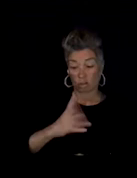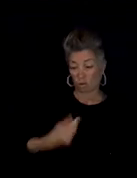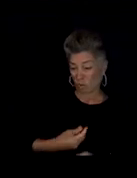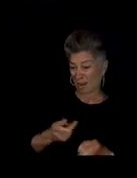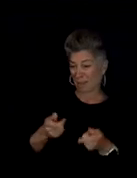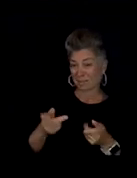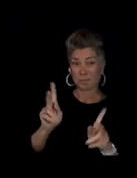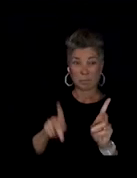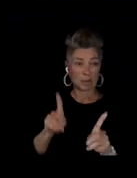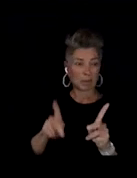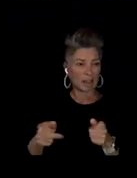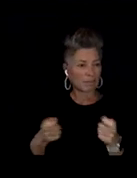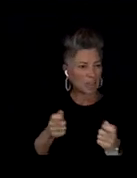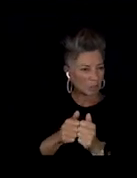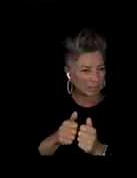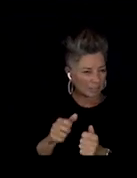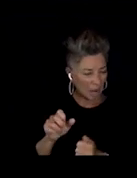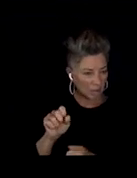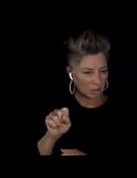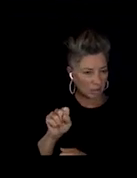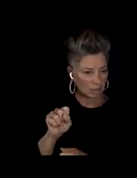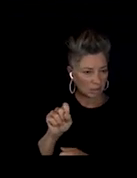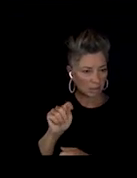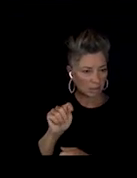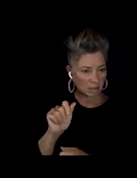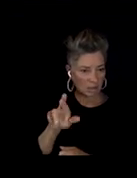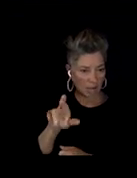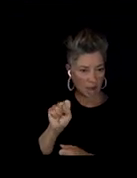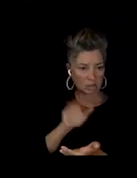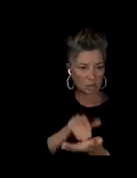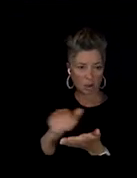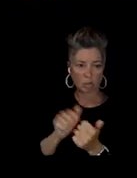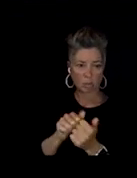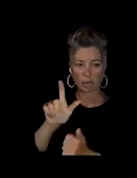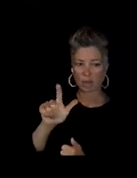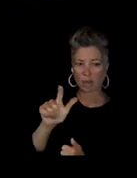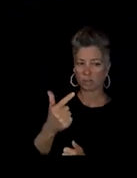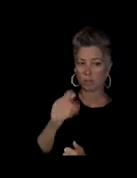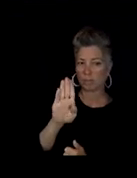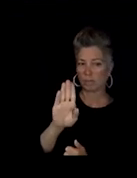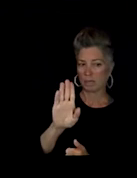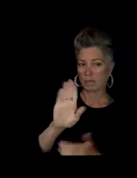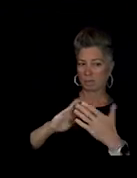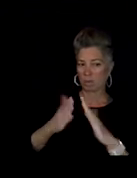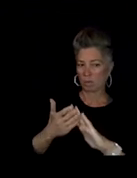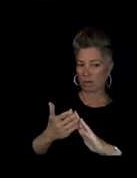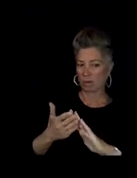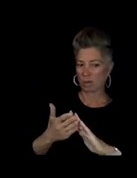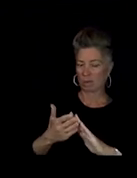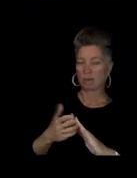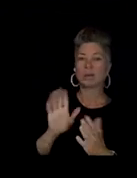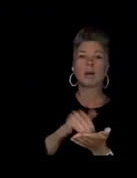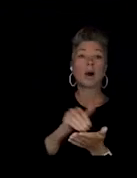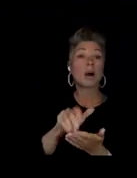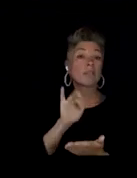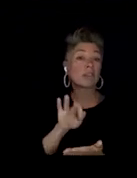As well as the rest of the LGBTQ community. A lot of times when it's, You need us to be your poster child,